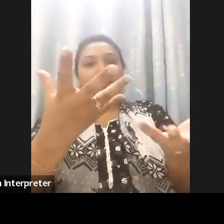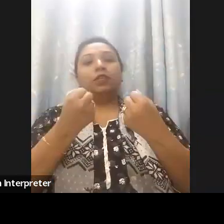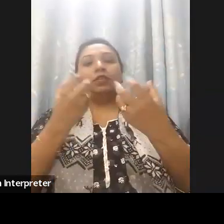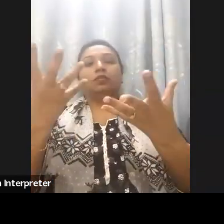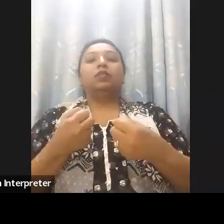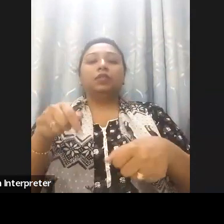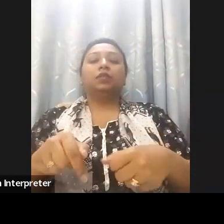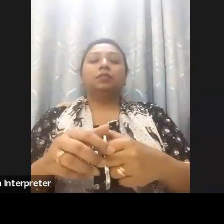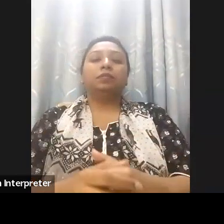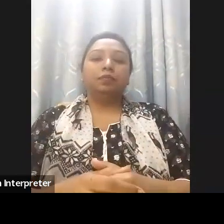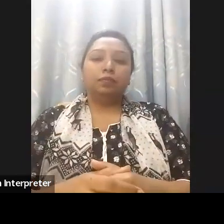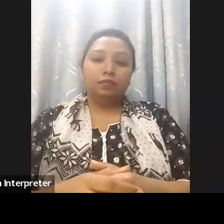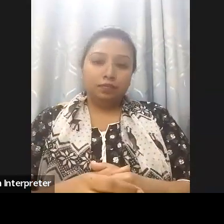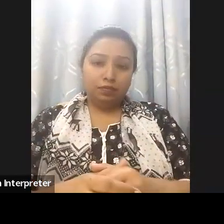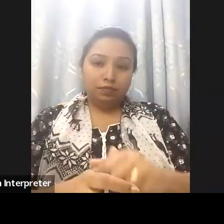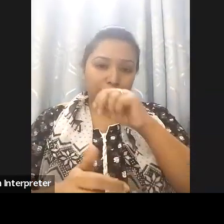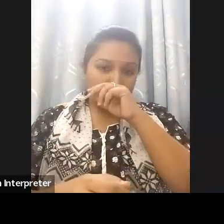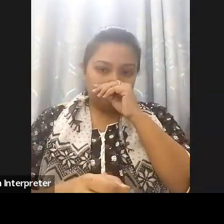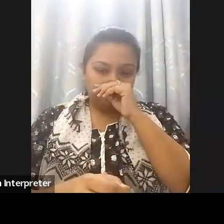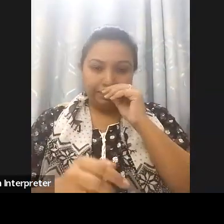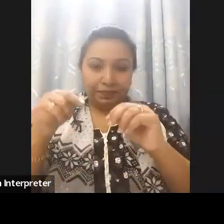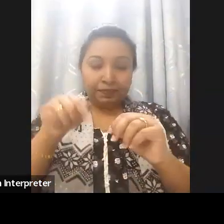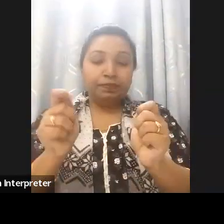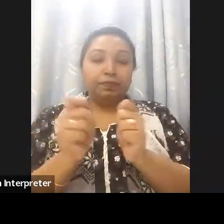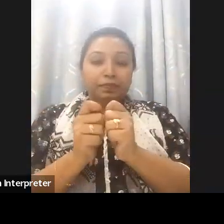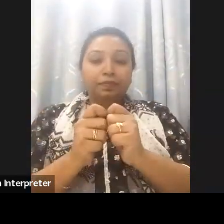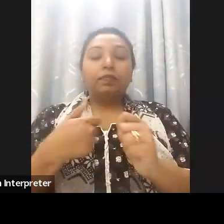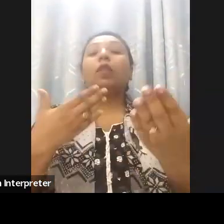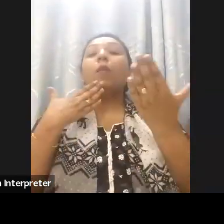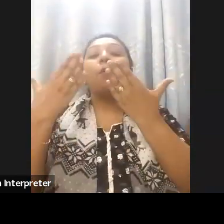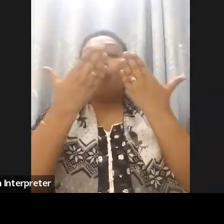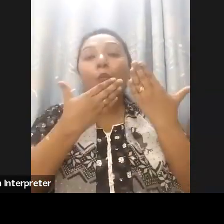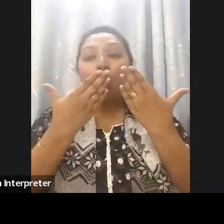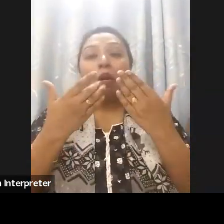These initiatives reflect our dedication to creating an inclusive digital landscape.